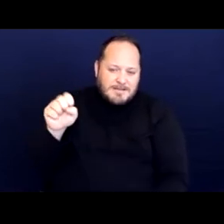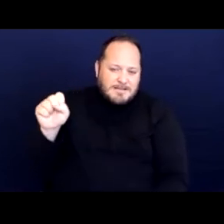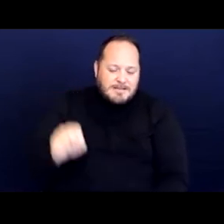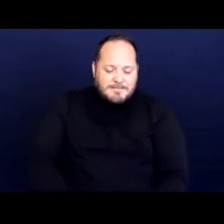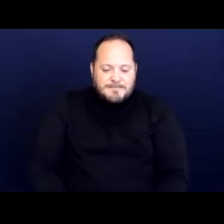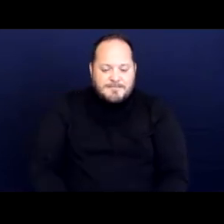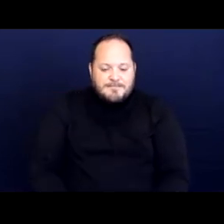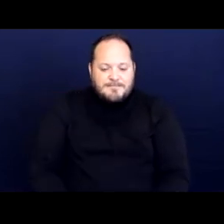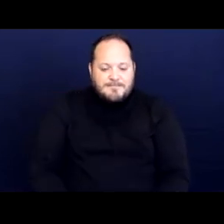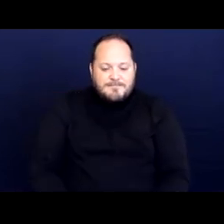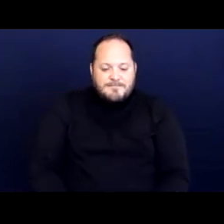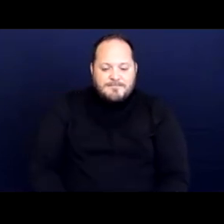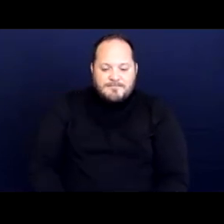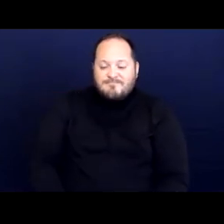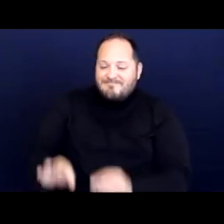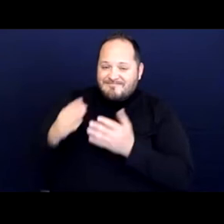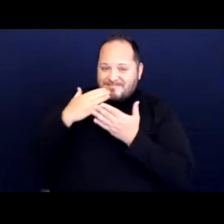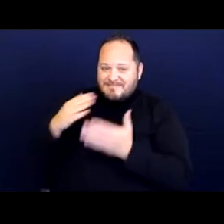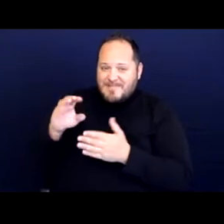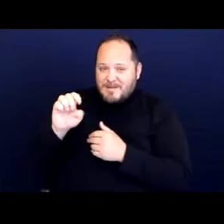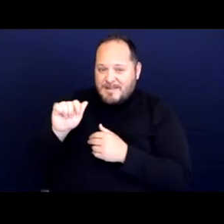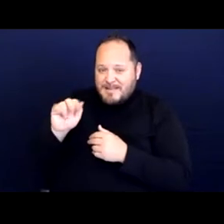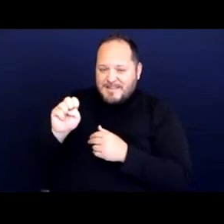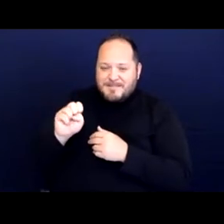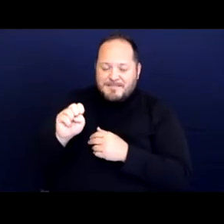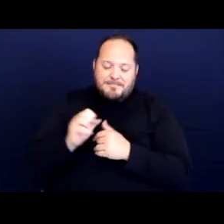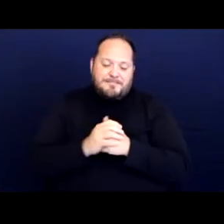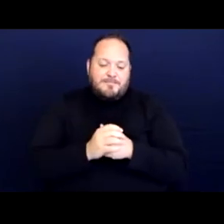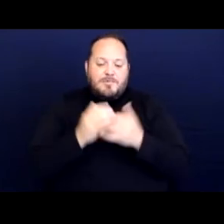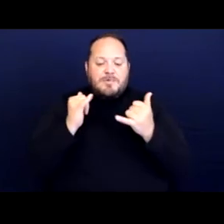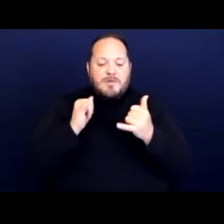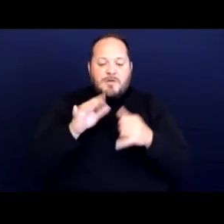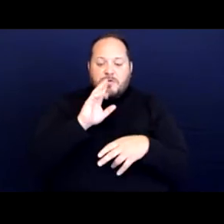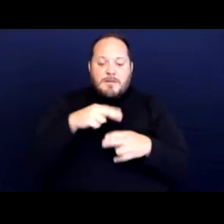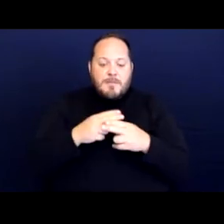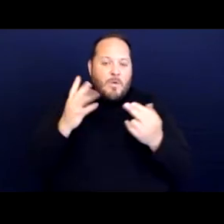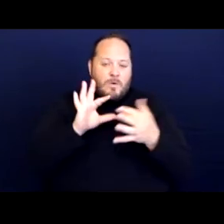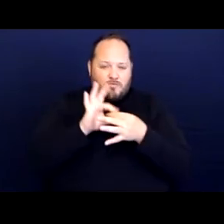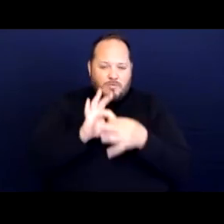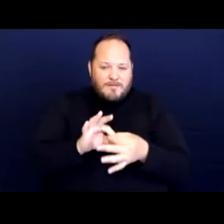[Sydney] Thanks Elaine. So moving into relevant disability and constitutional protections